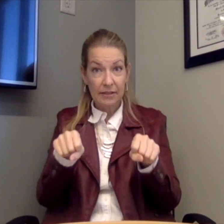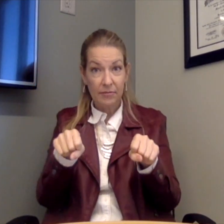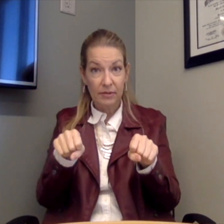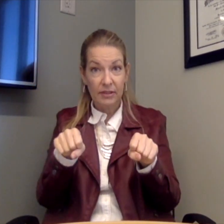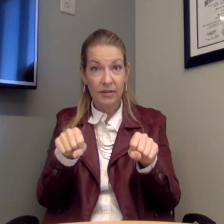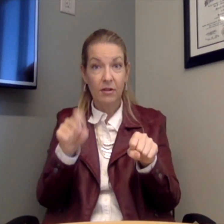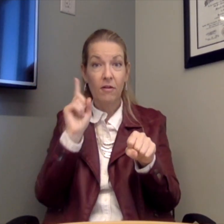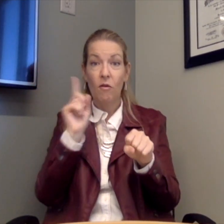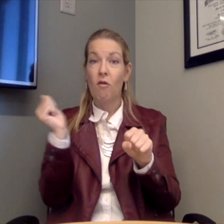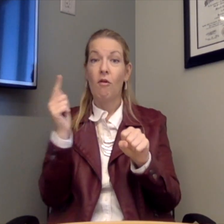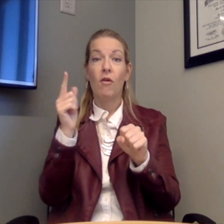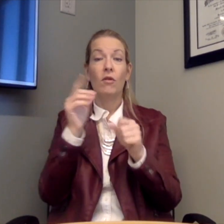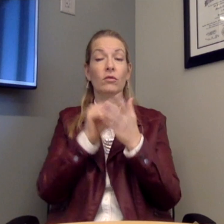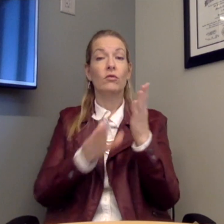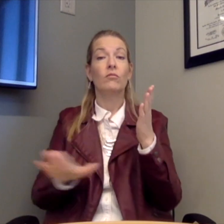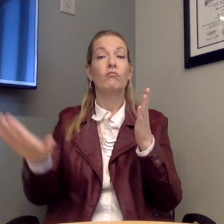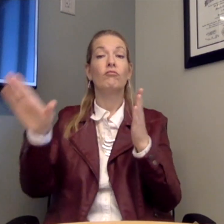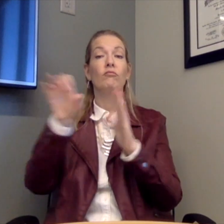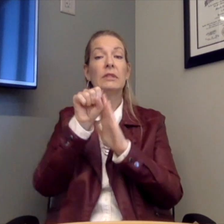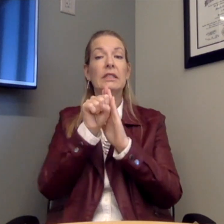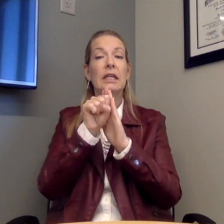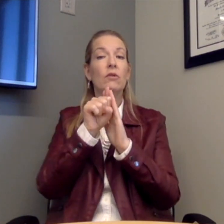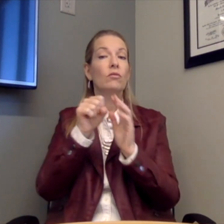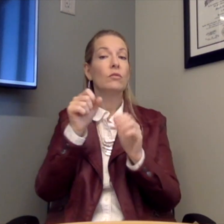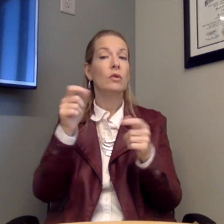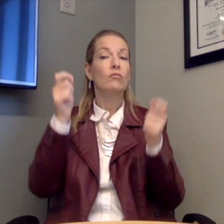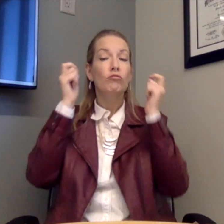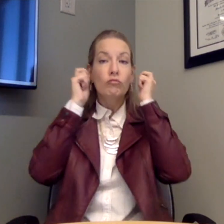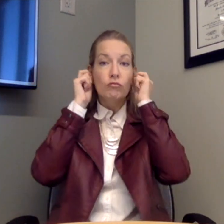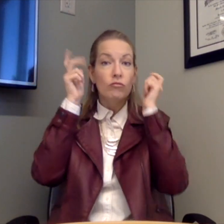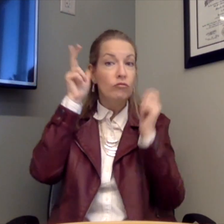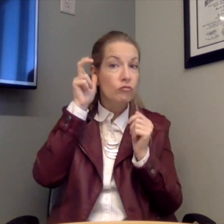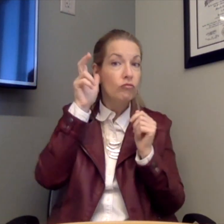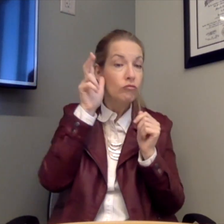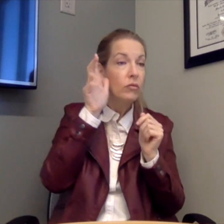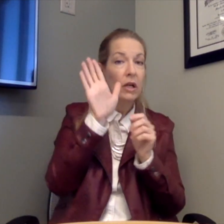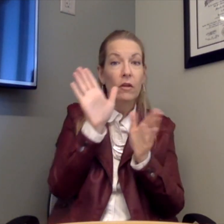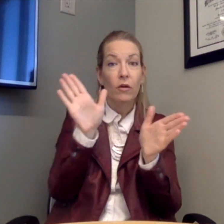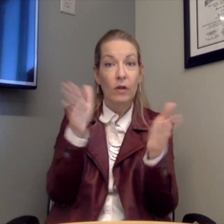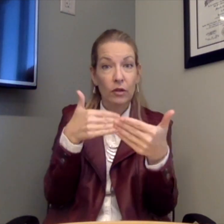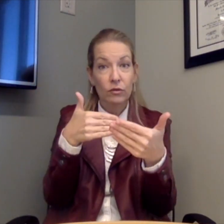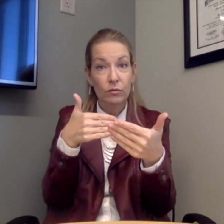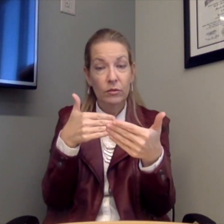are for all our students across the State who need to use that to access